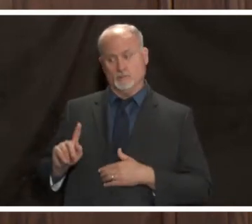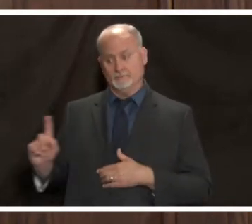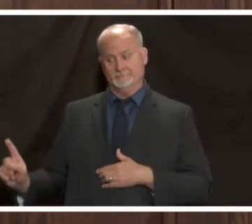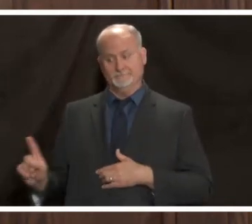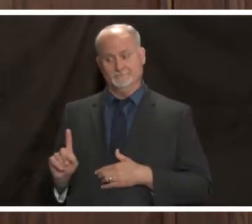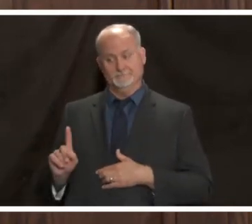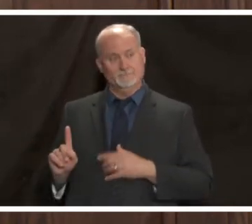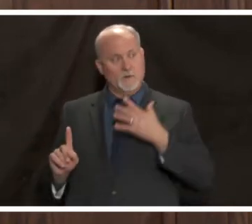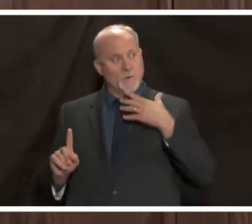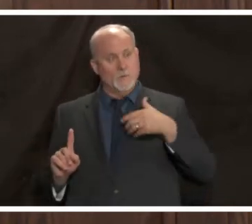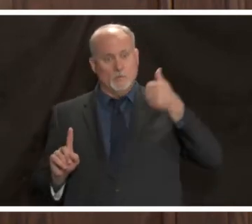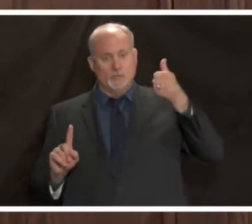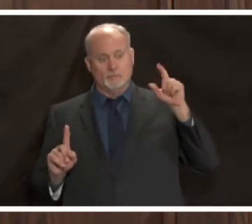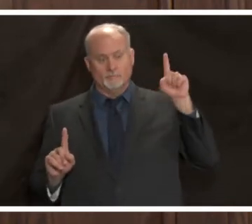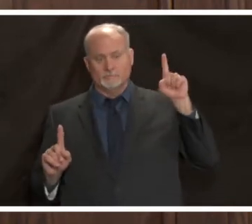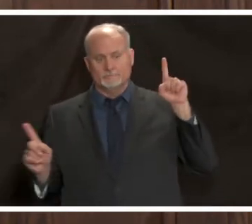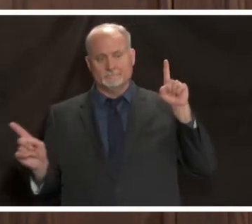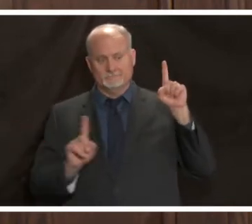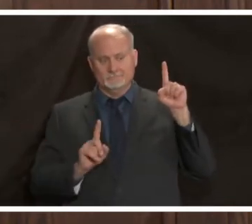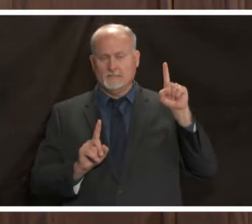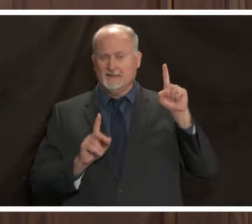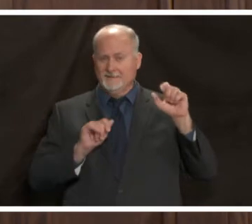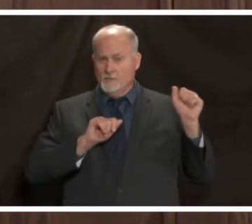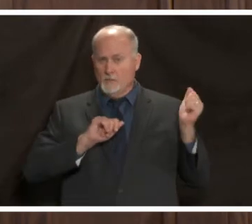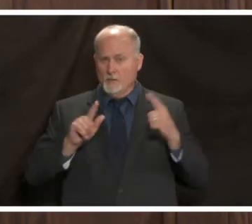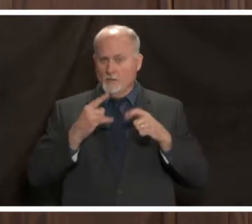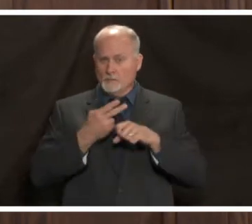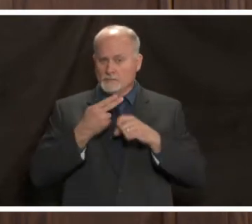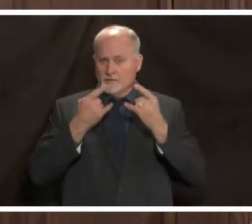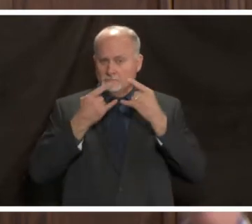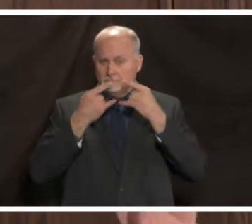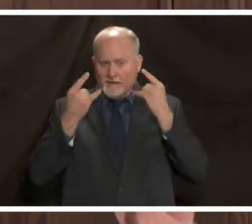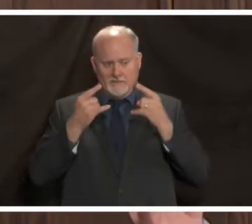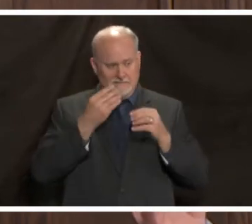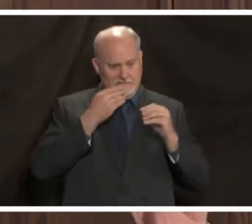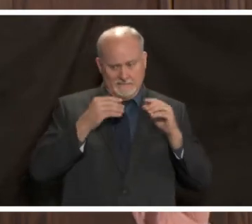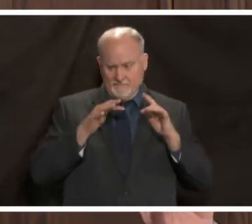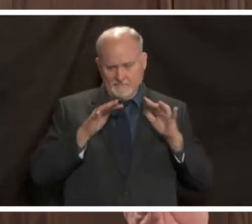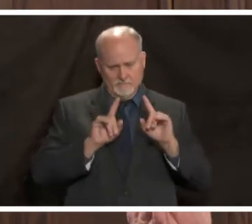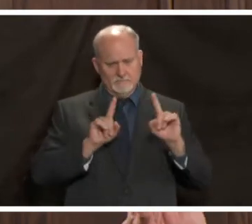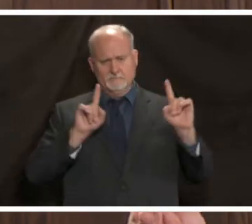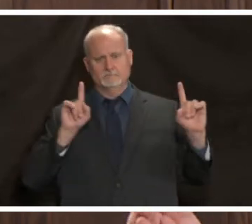who's older if everybody's wearing a mask until the time of eating and then separate while we eat